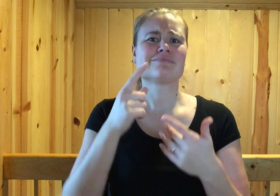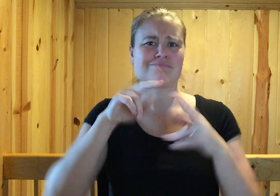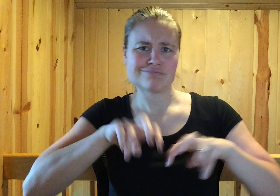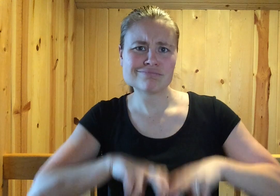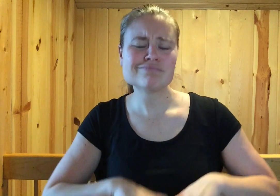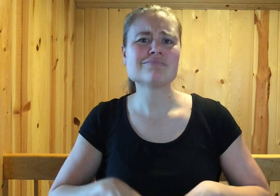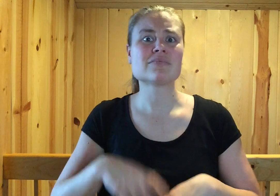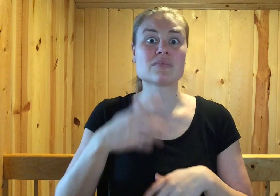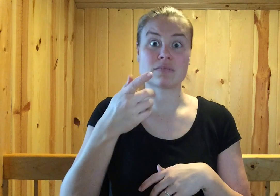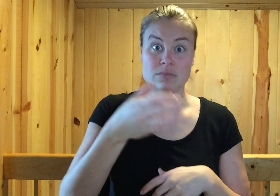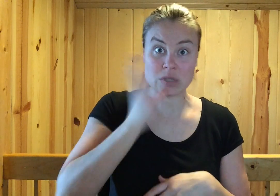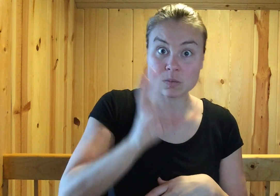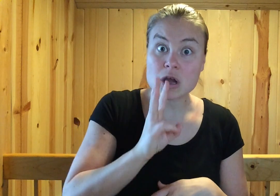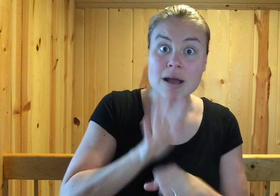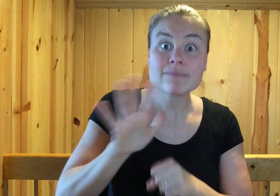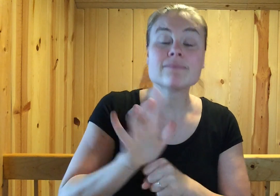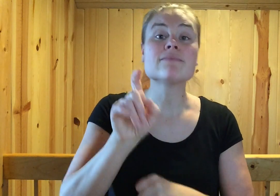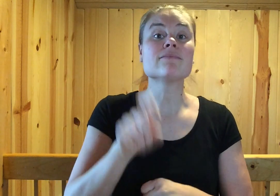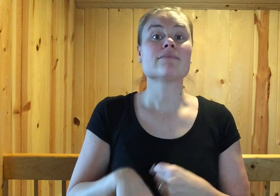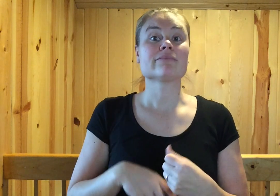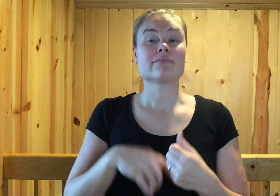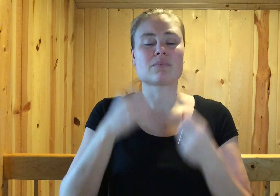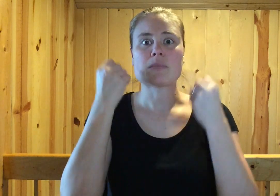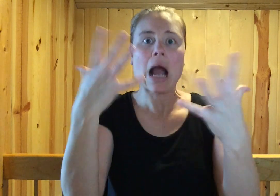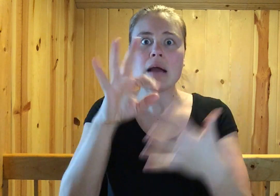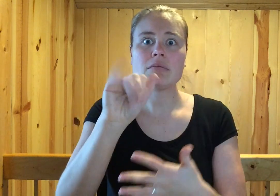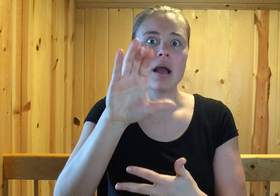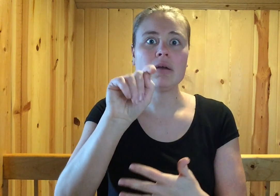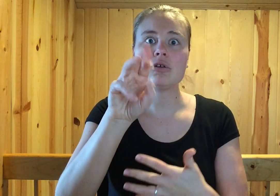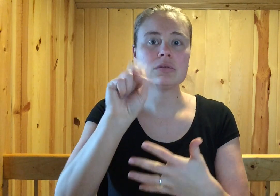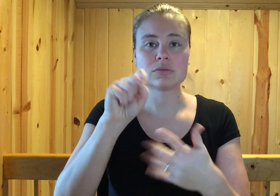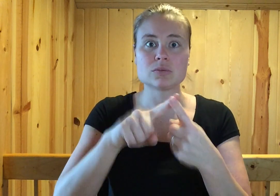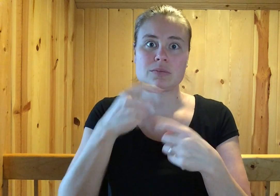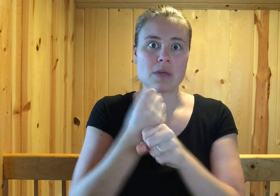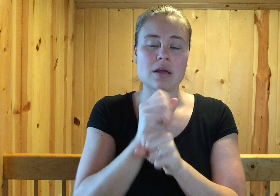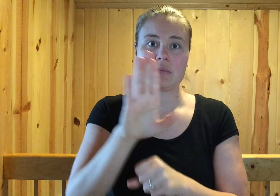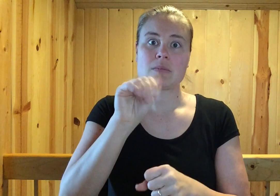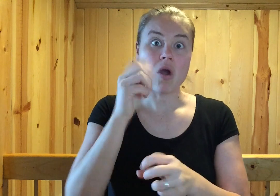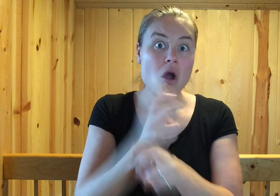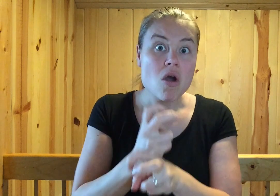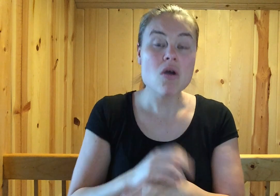Did you drink enough water?" There are many factors to make your bowel movement hard.